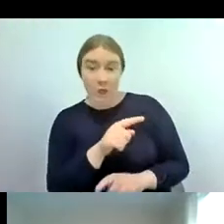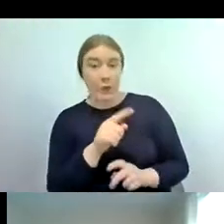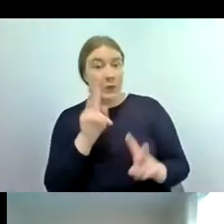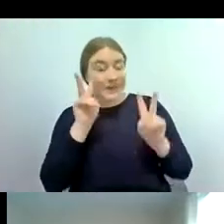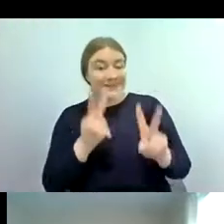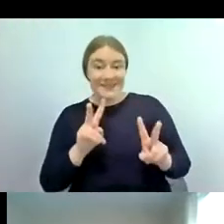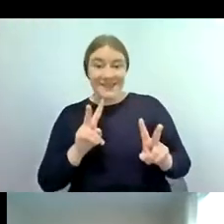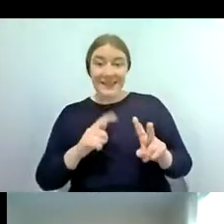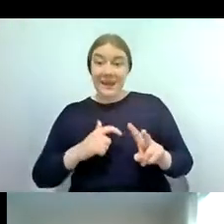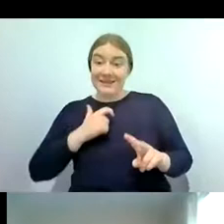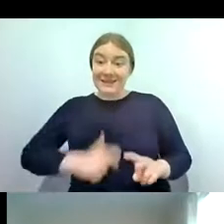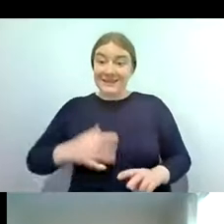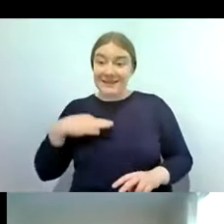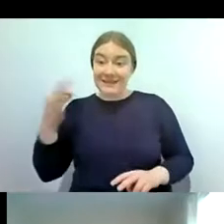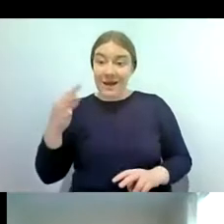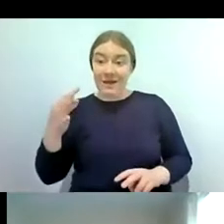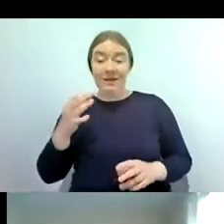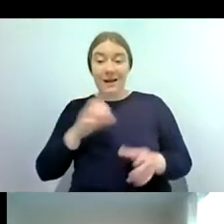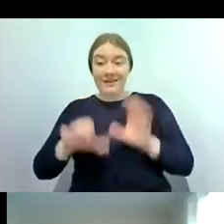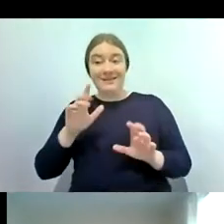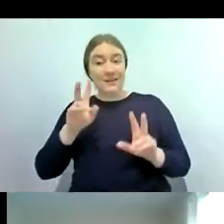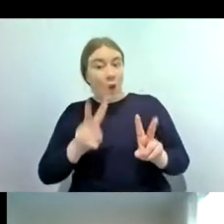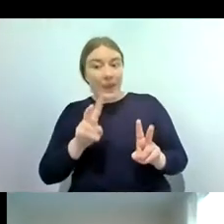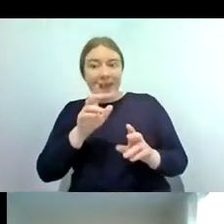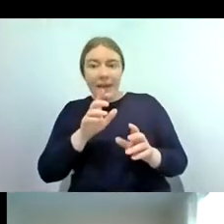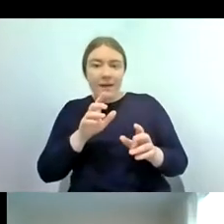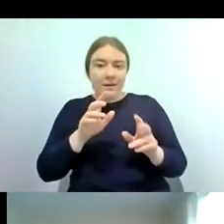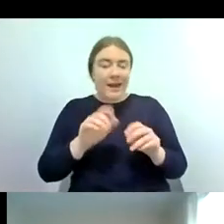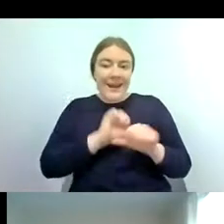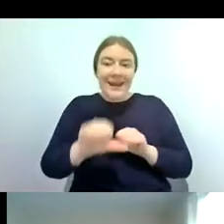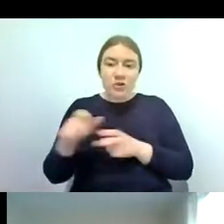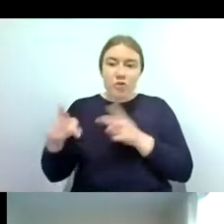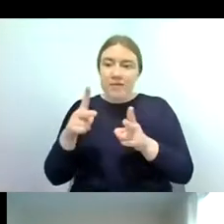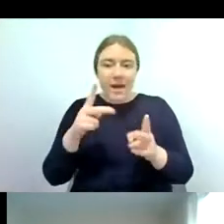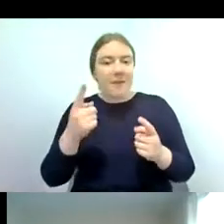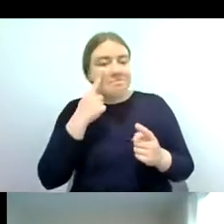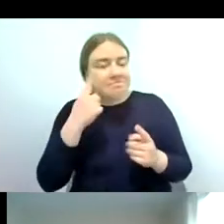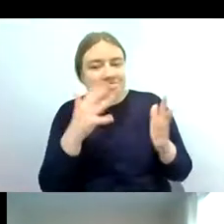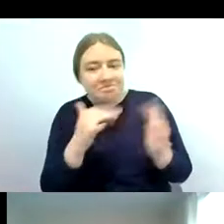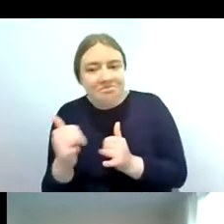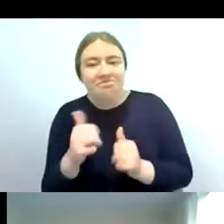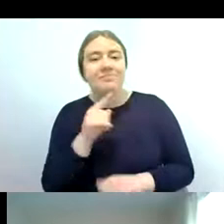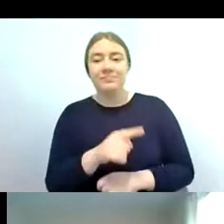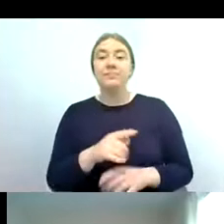at a sample next to the river so i'll just briefly tell you a little bit more about kick sampling